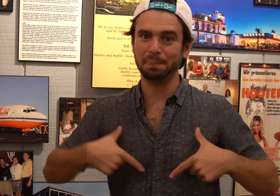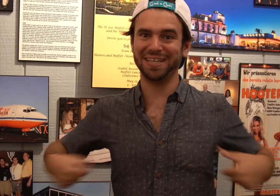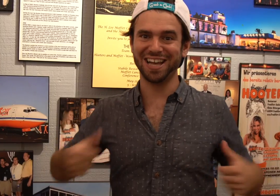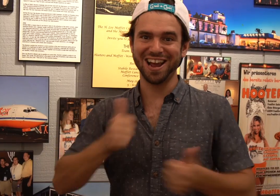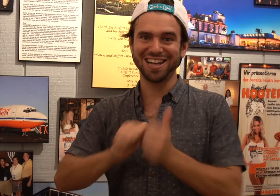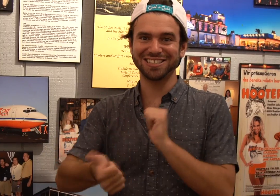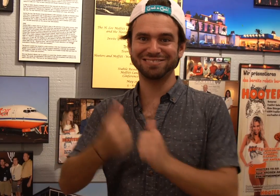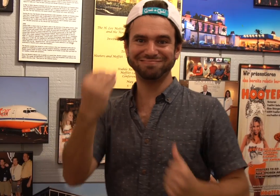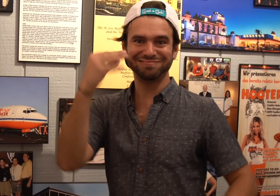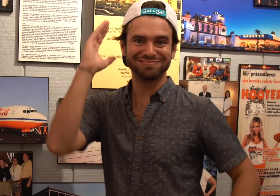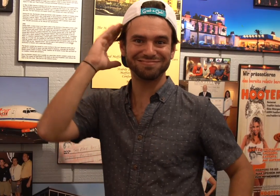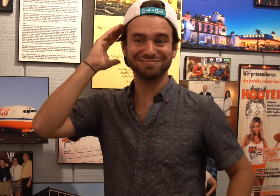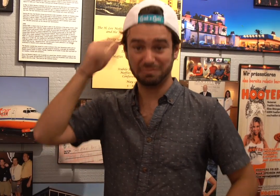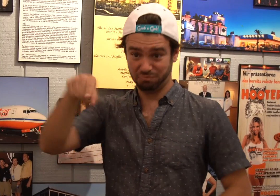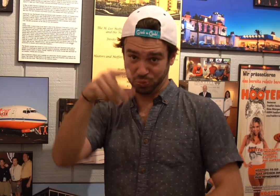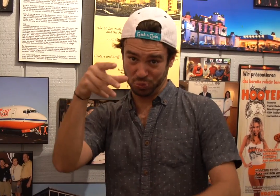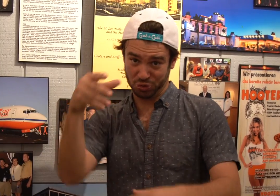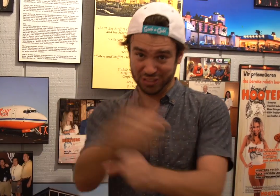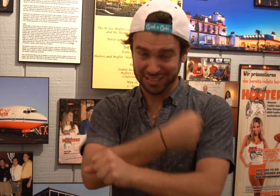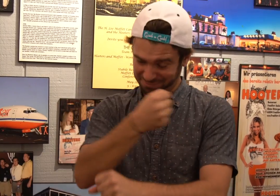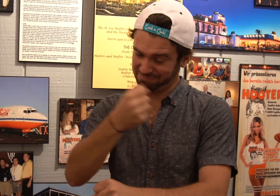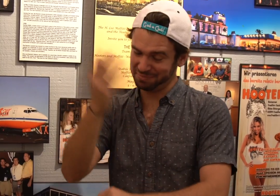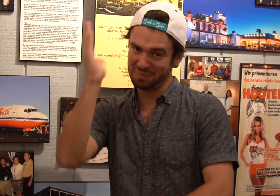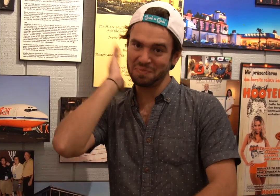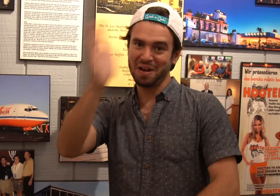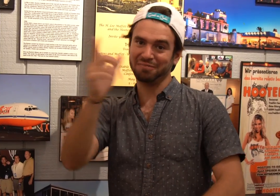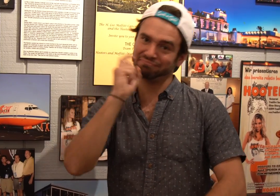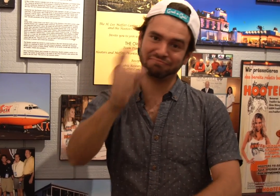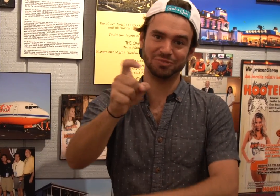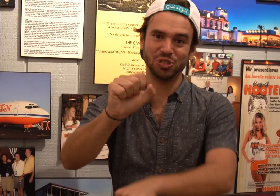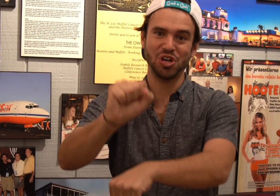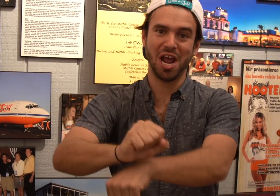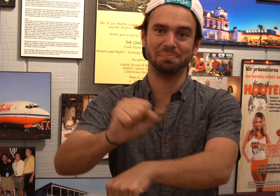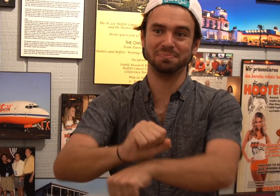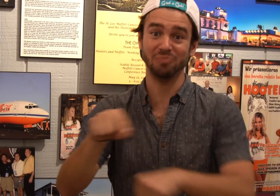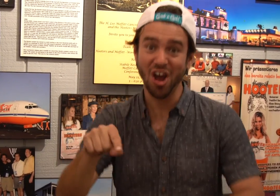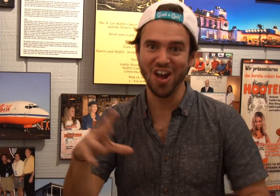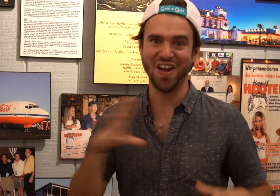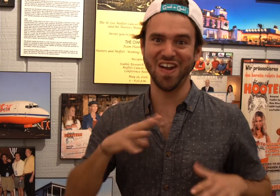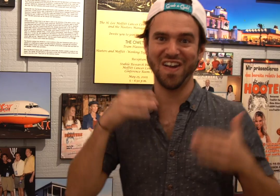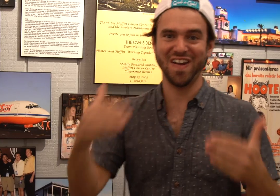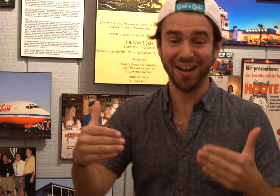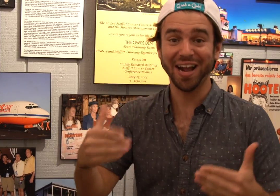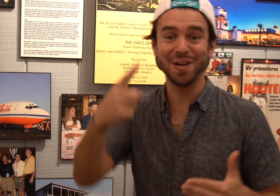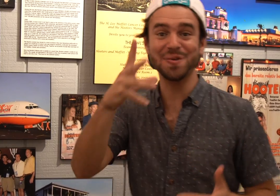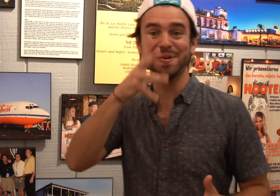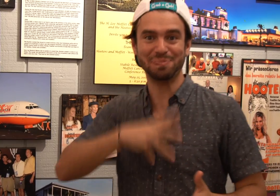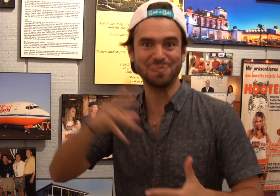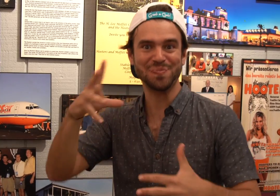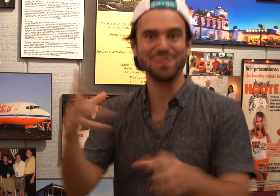The offer was that if they entered a bikini contest, modeled and win the competition then the winner would be given a job. They were happy to accept the offer.